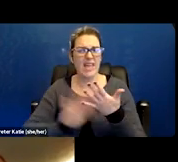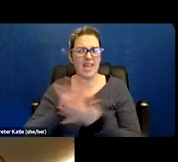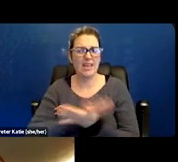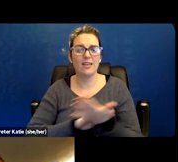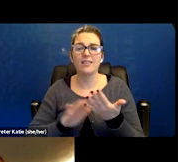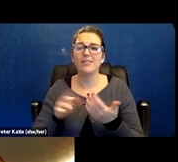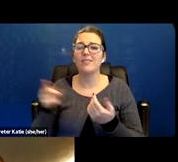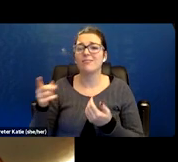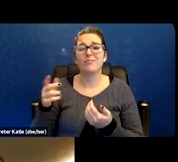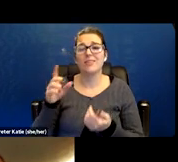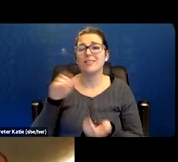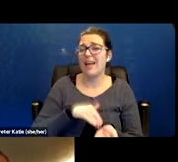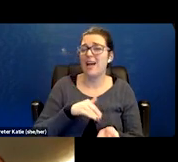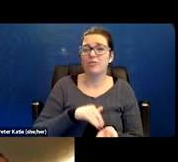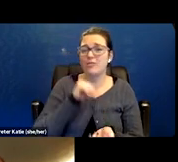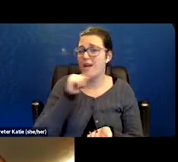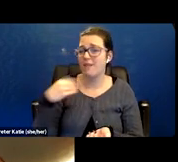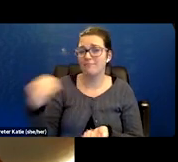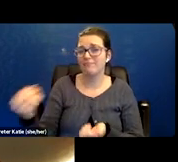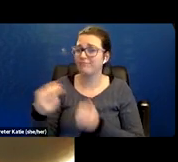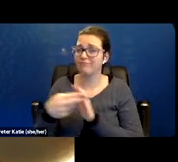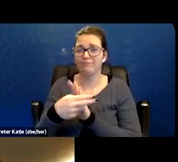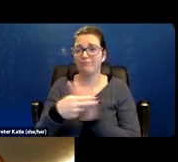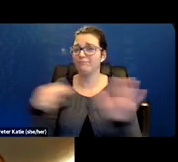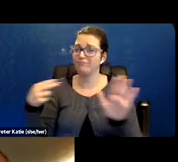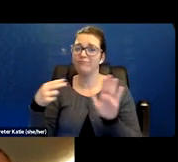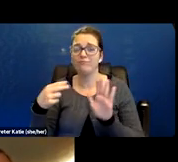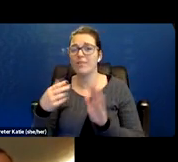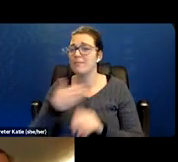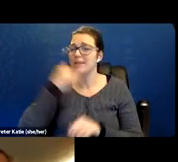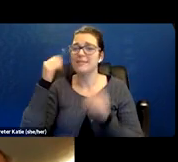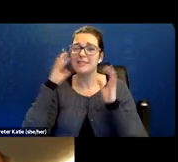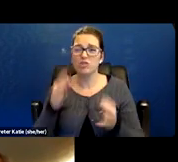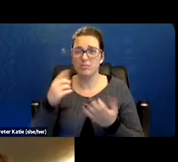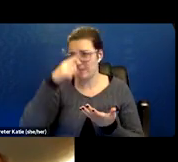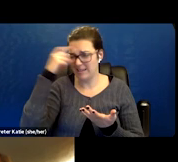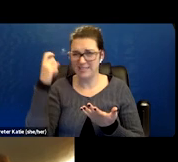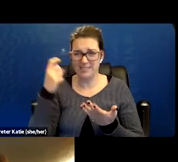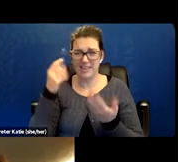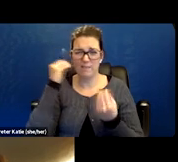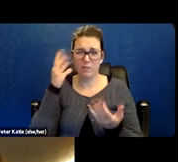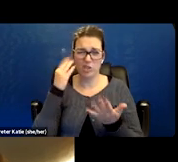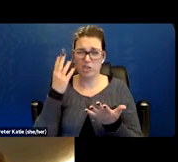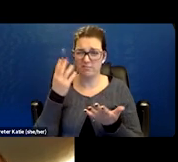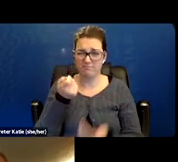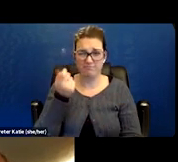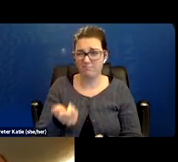because it's hard to put it all together. So the more information, the better. I guess that's my take home, yeah.